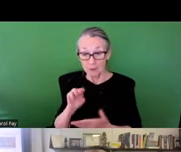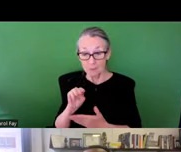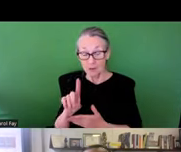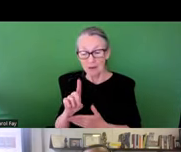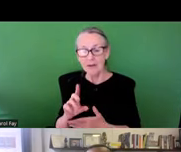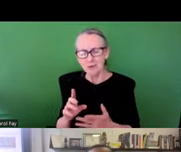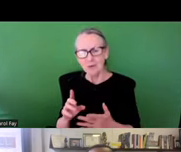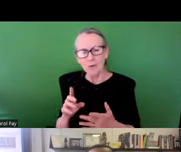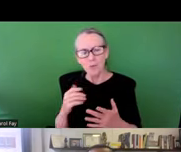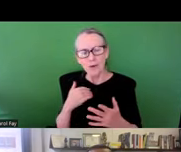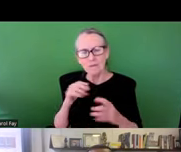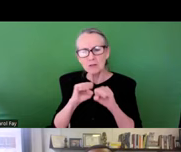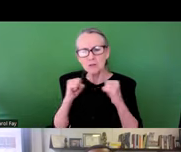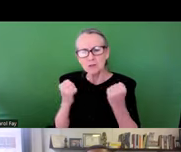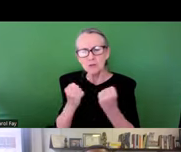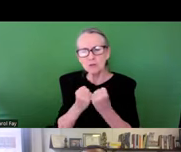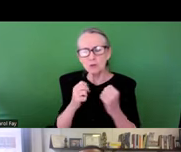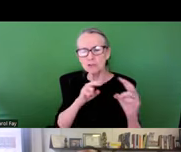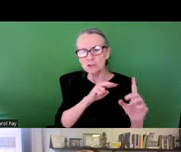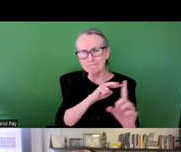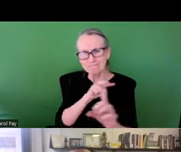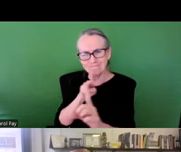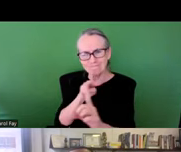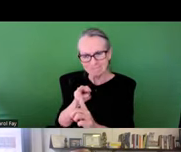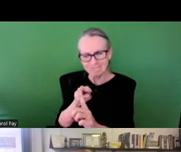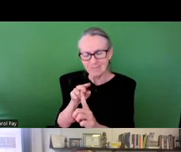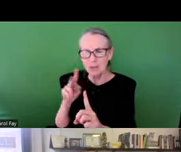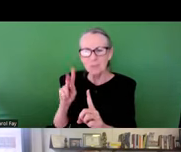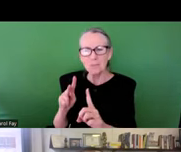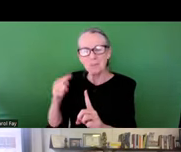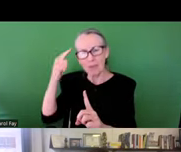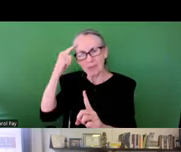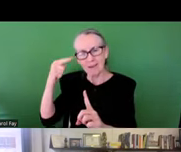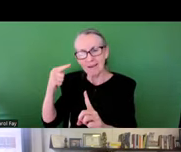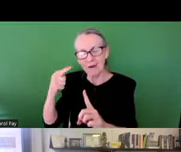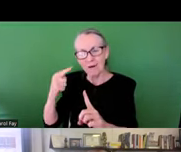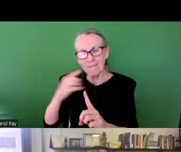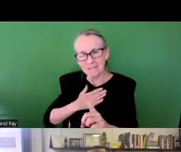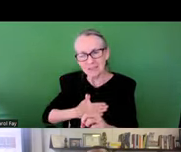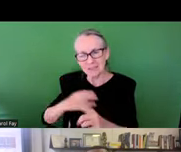Within my laboratory at the University of Maryland, I like to say we take a social lens to what is